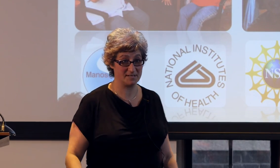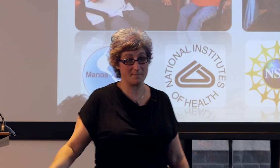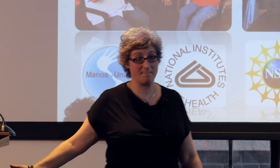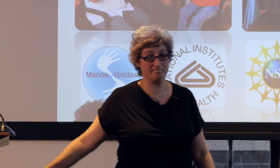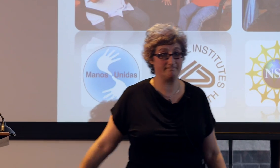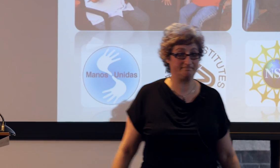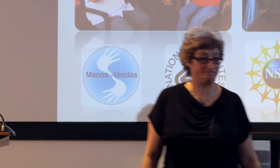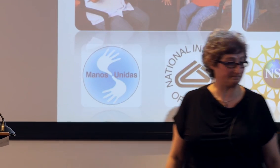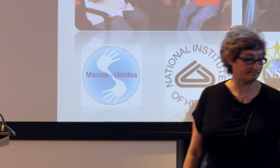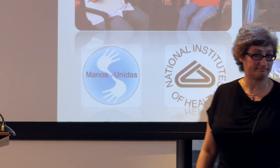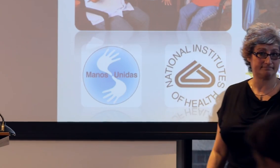Please come up.